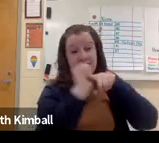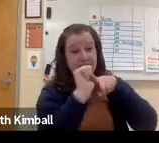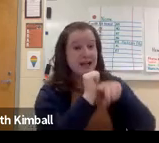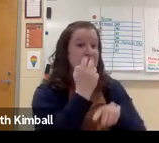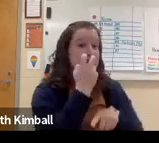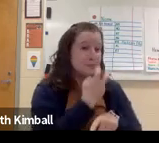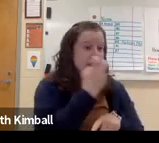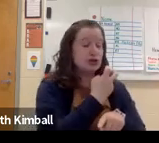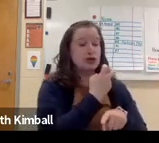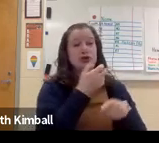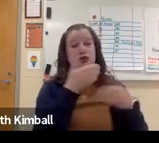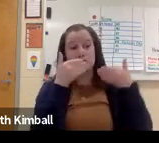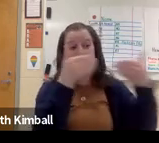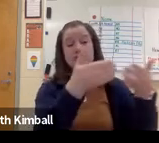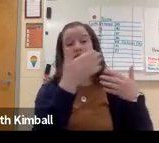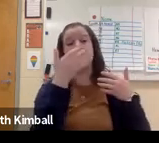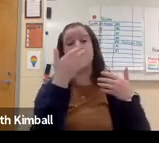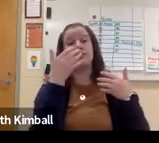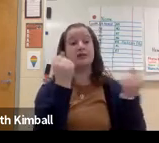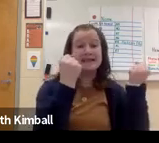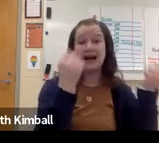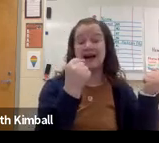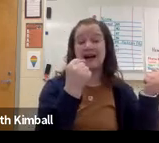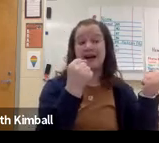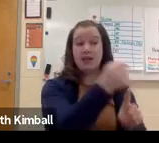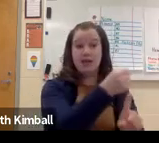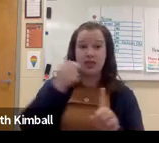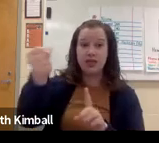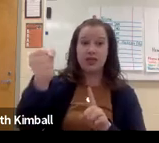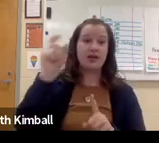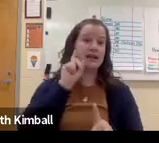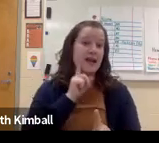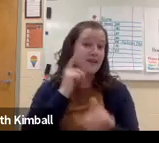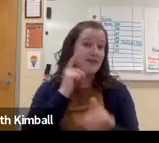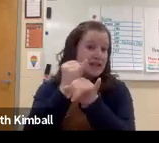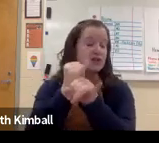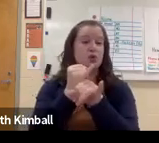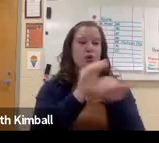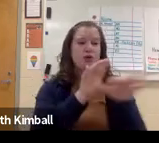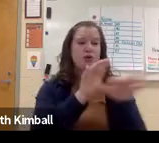They may get hearing aids for their child. They may do speech therapy. They may use sign language.